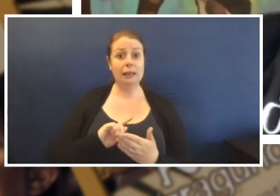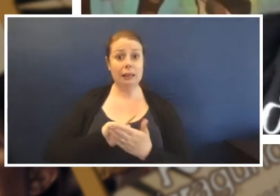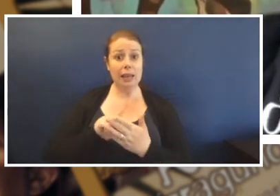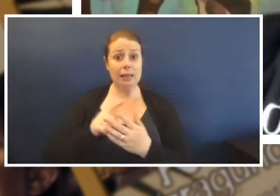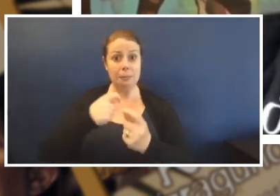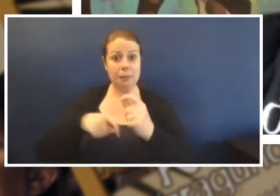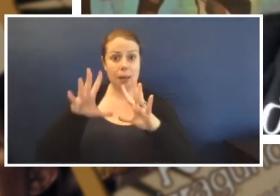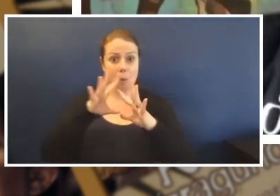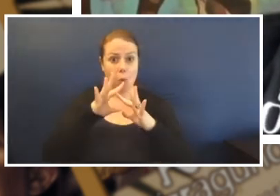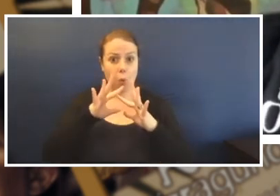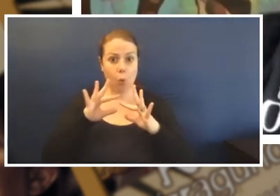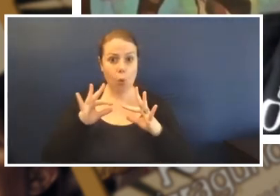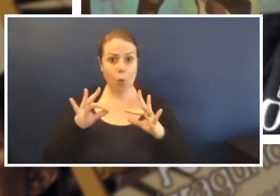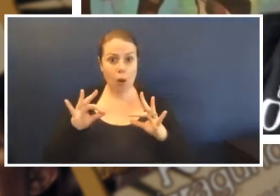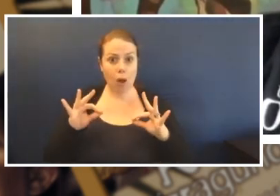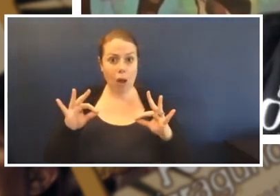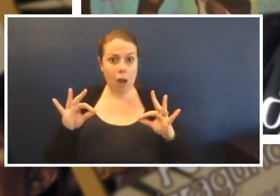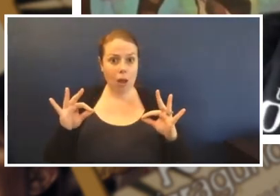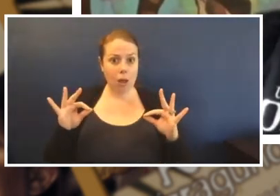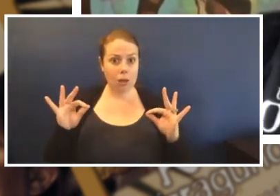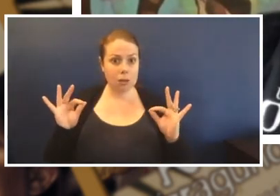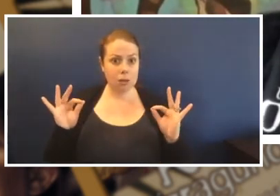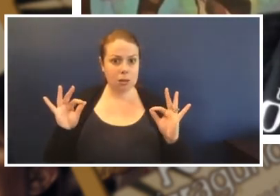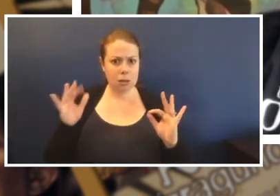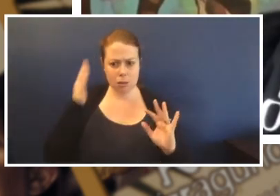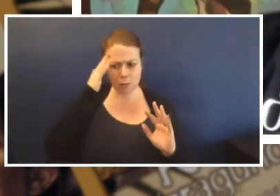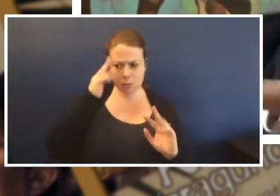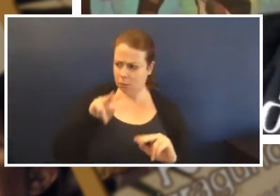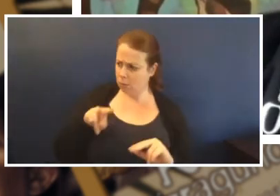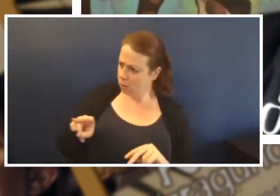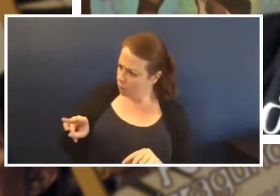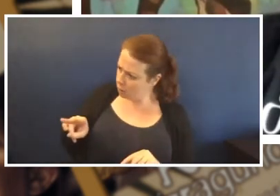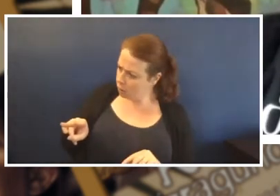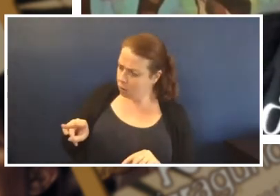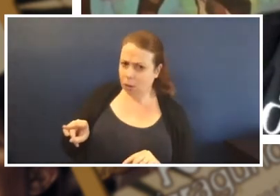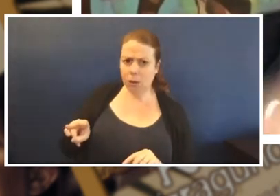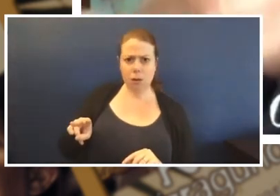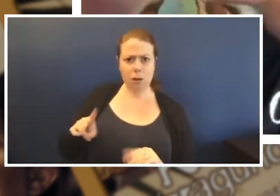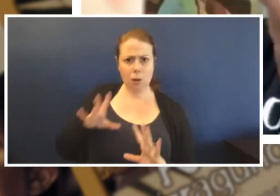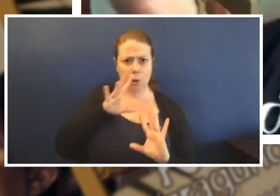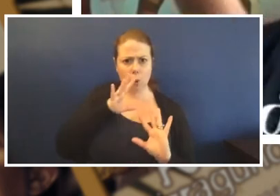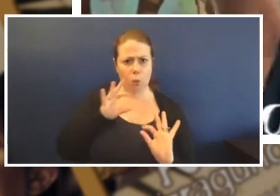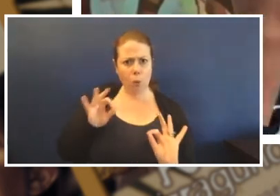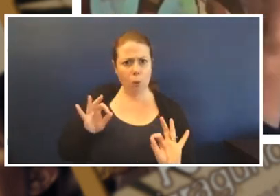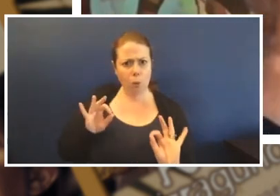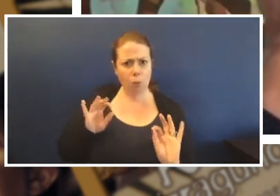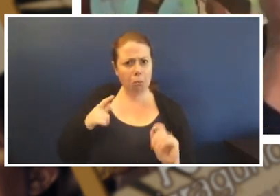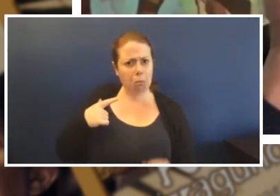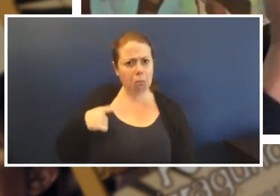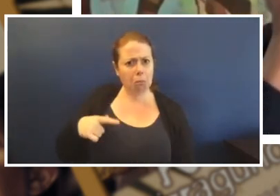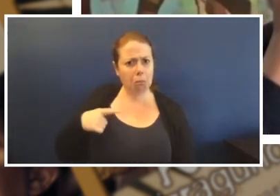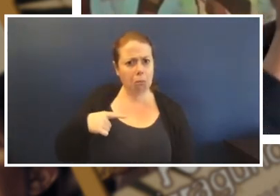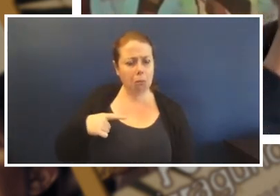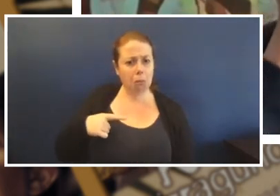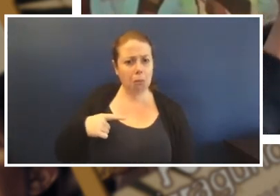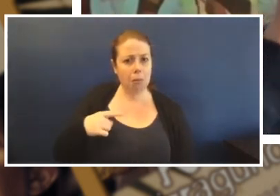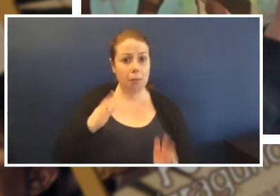hour later and Mum looked over and saw she's really quiet now and she had to book like that